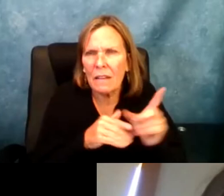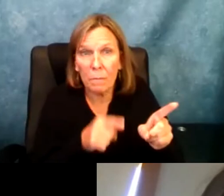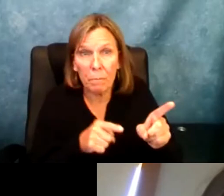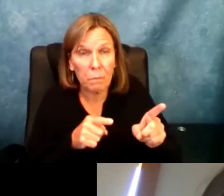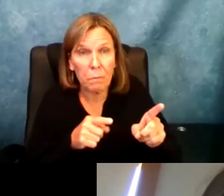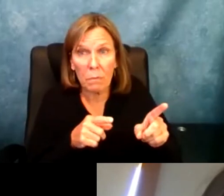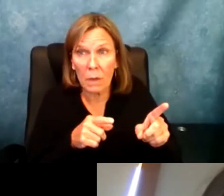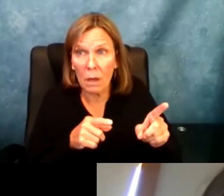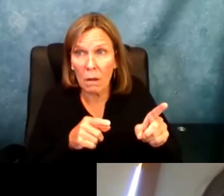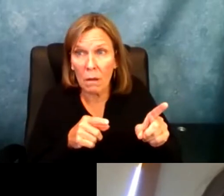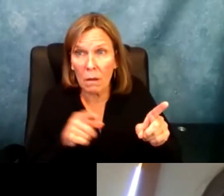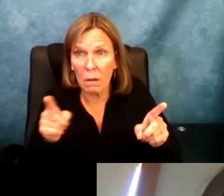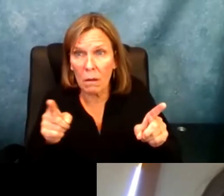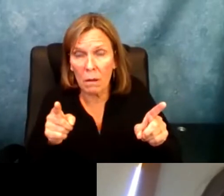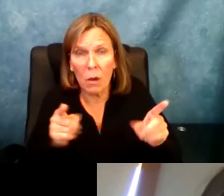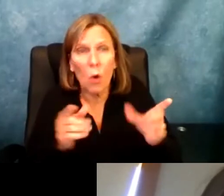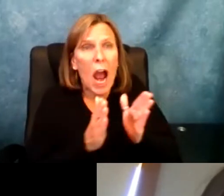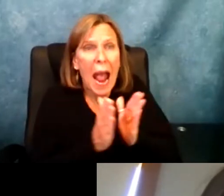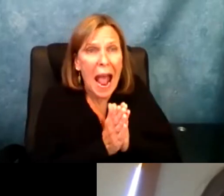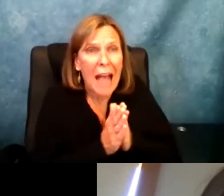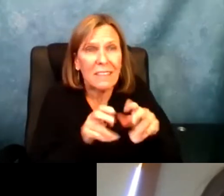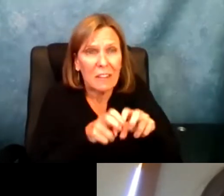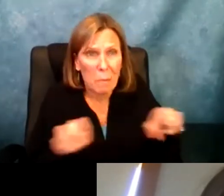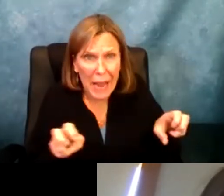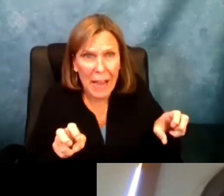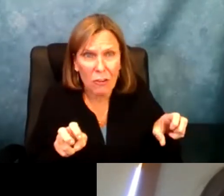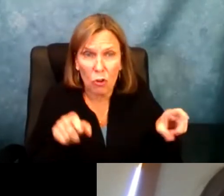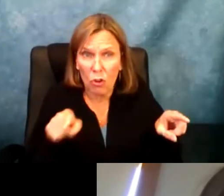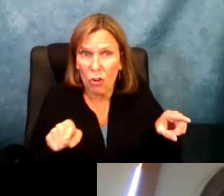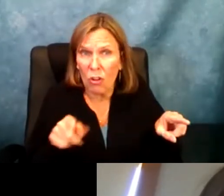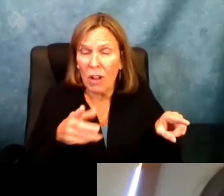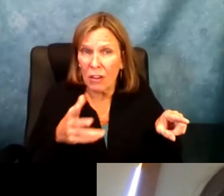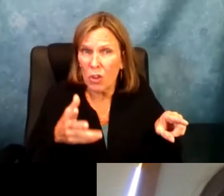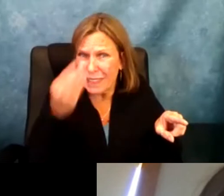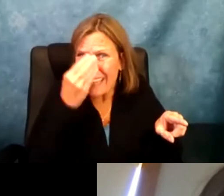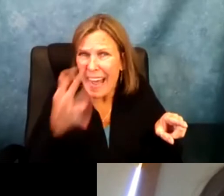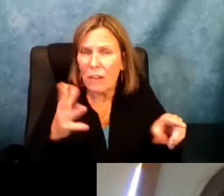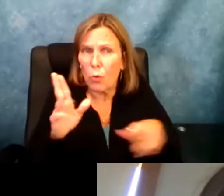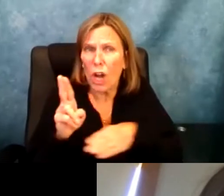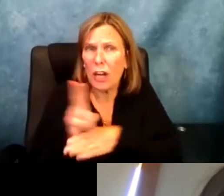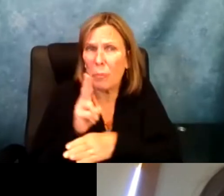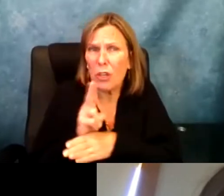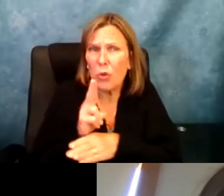cutting in and out for me.